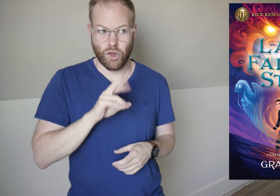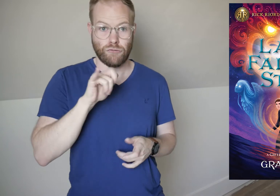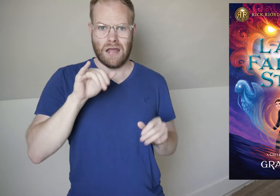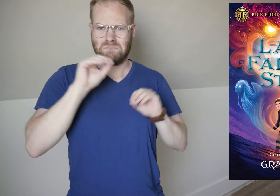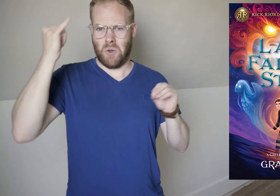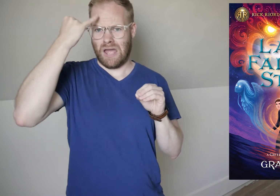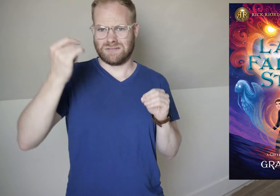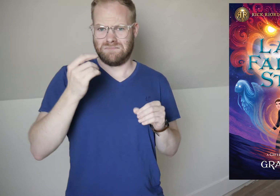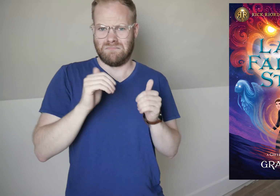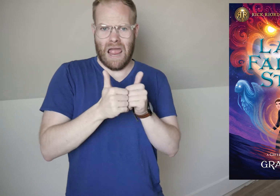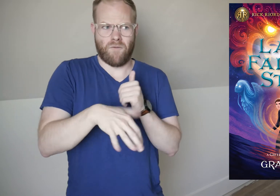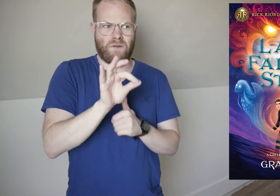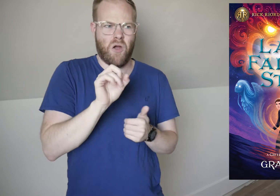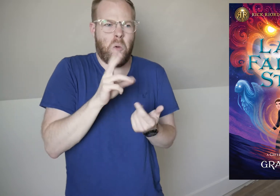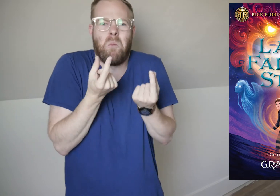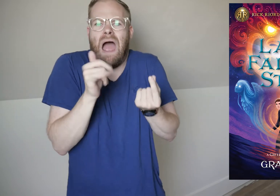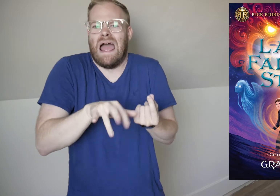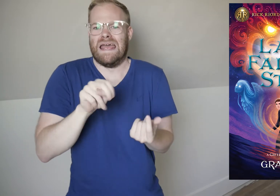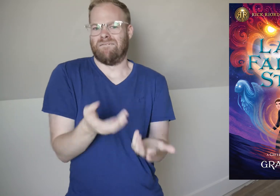Riley has no idea how to find it or what it even is.